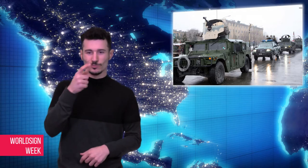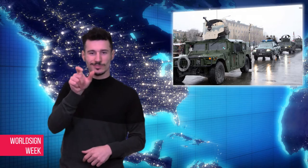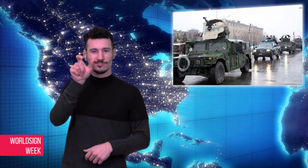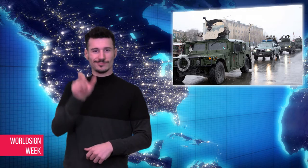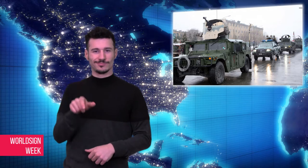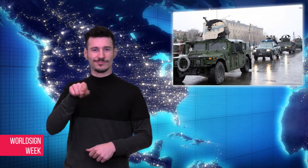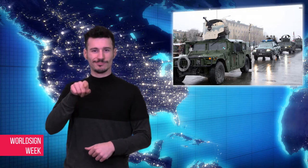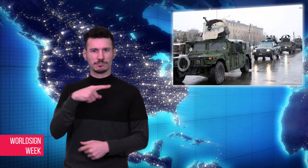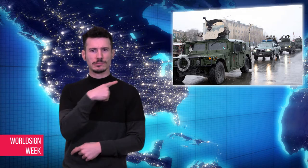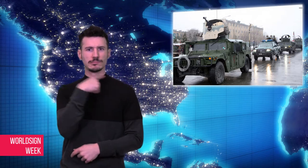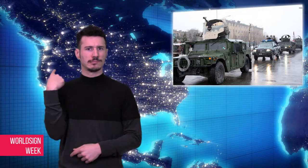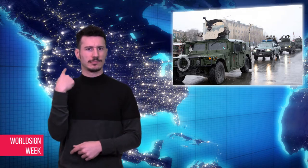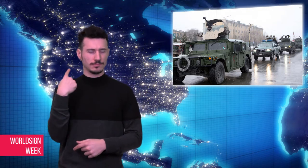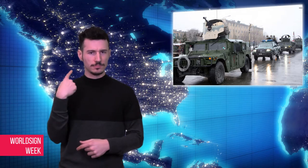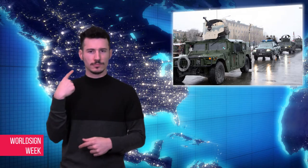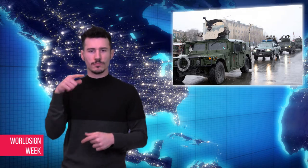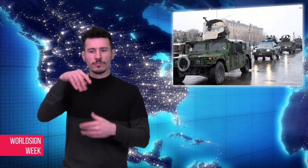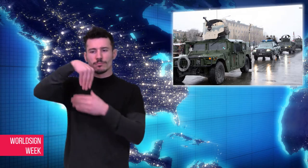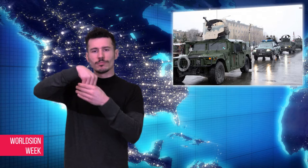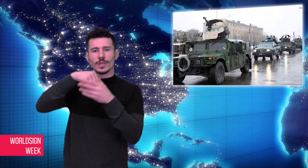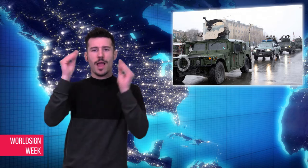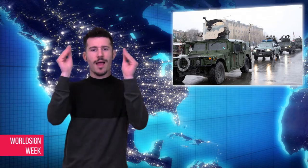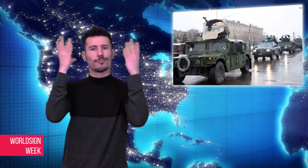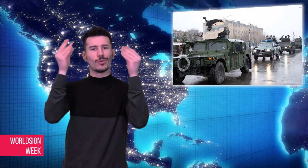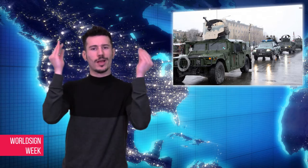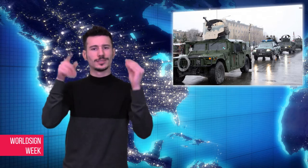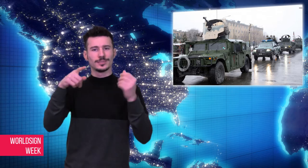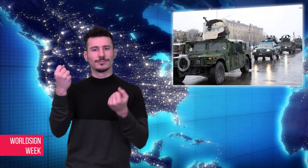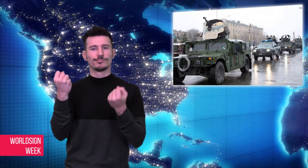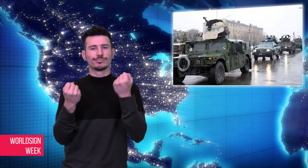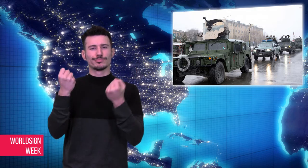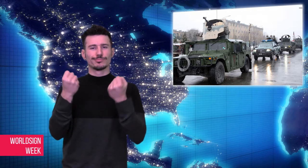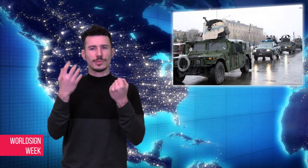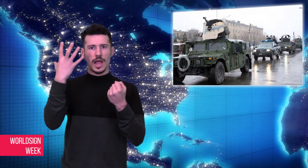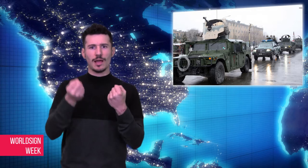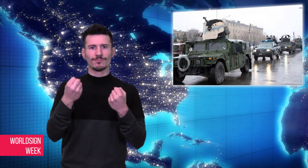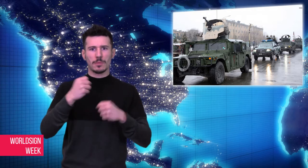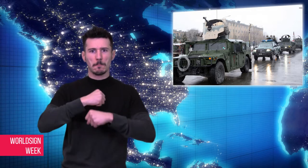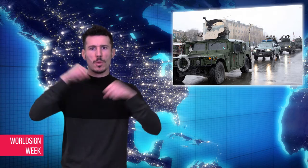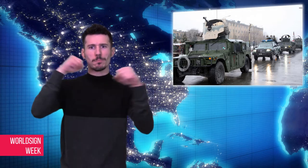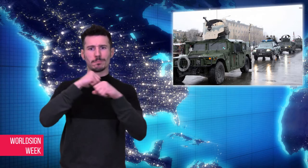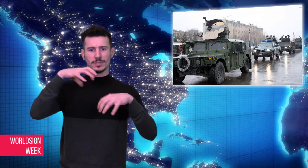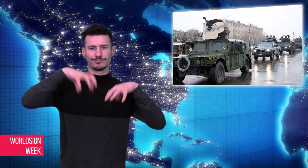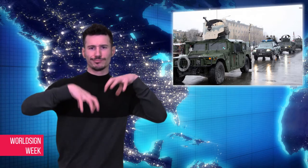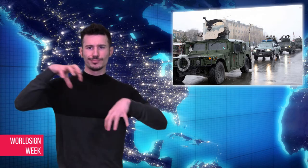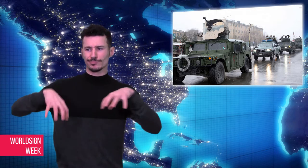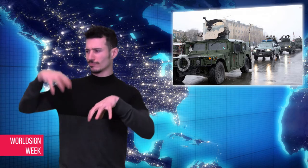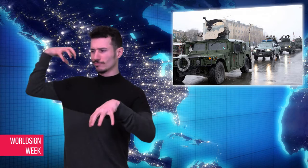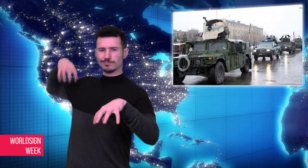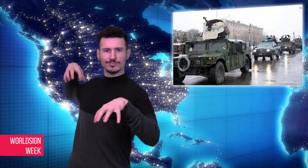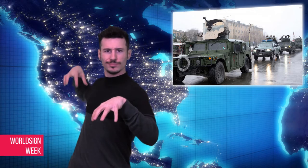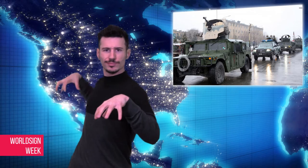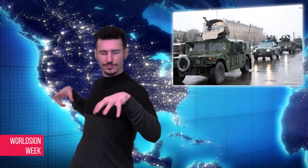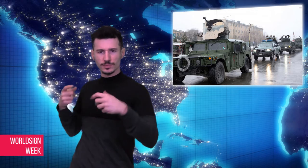On Saturday, a suicide bomber drove an ambulance full of explosives into a